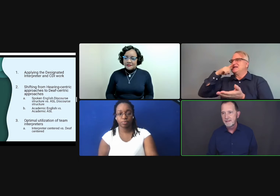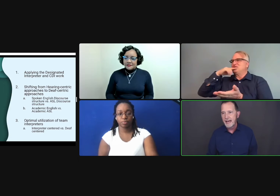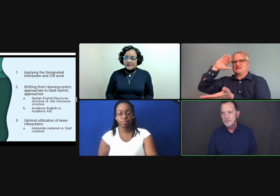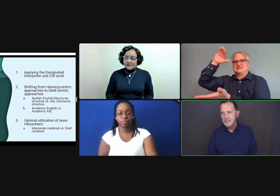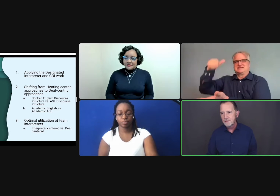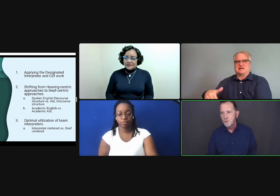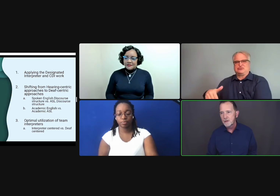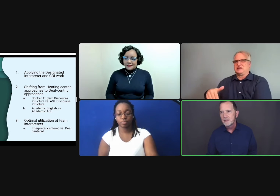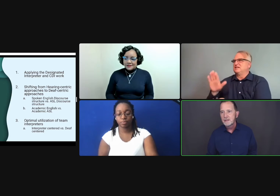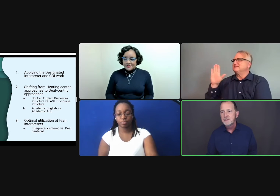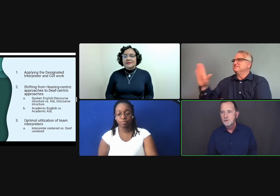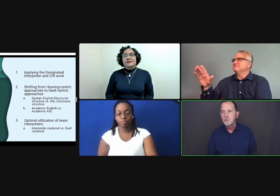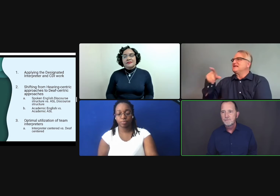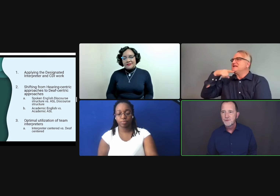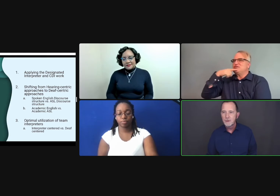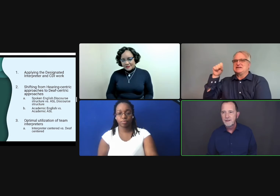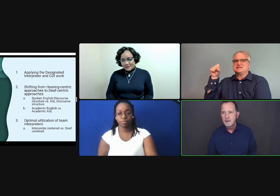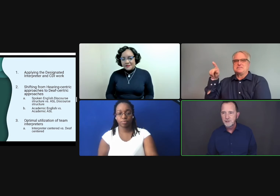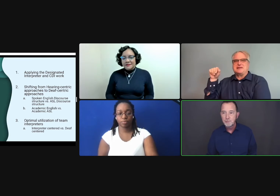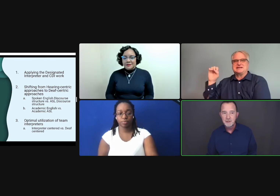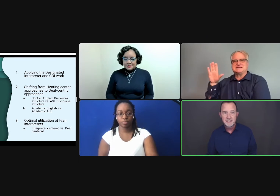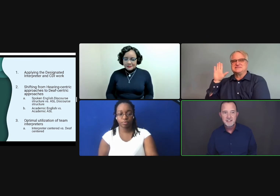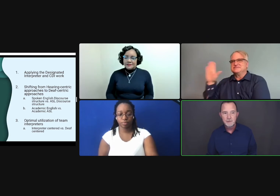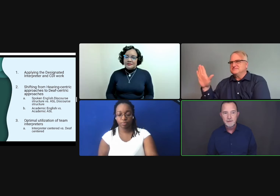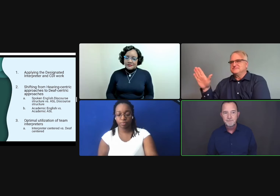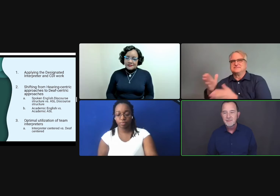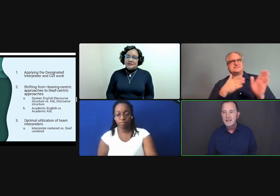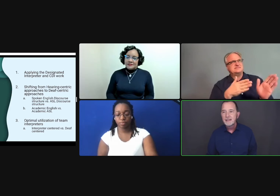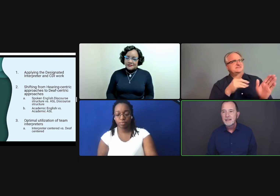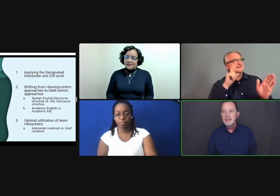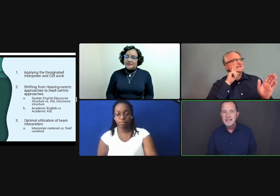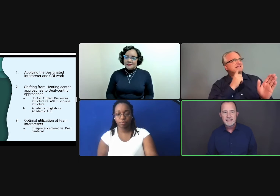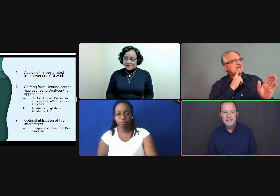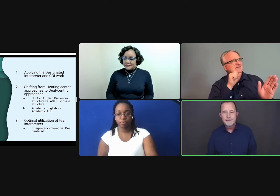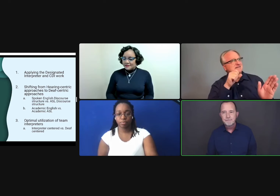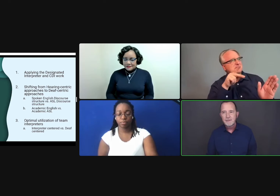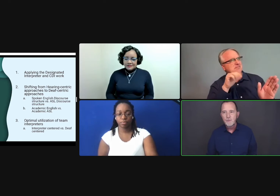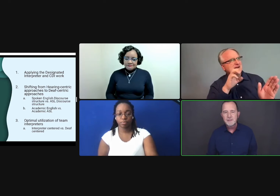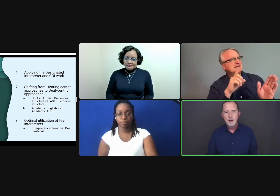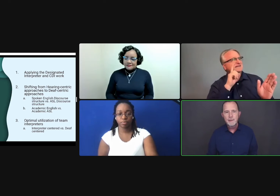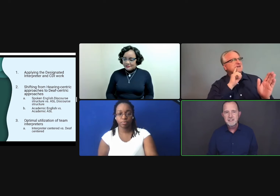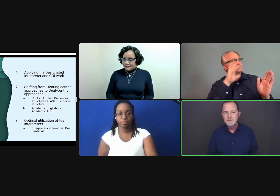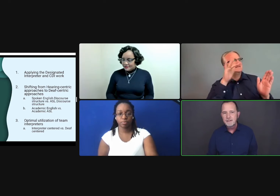of the aspects of their work to the work of hearing interpreters in general. Secondly, we want to talk about shifting